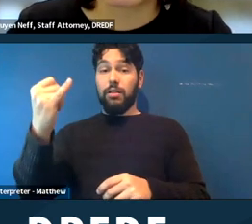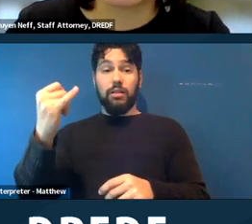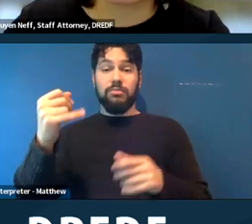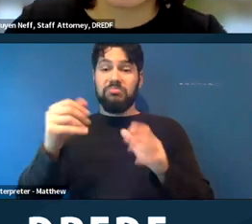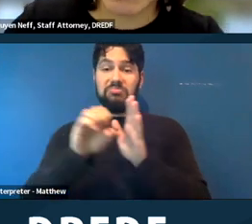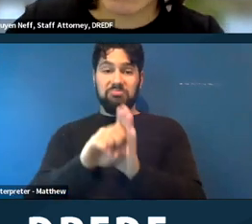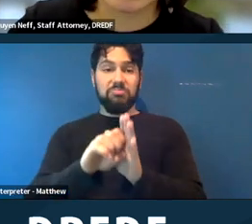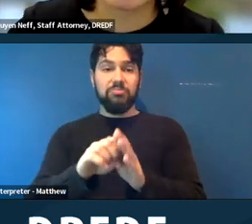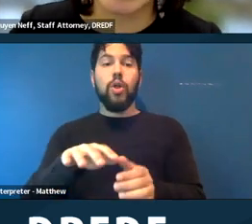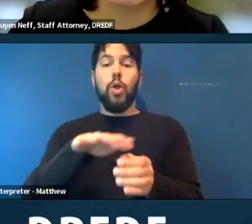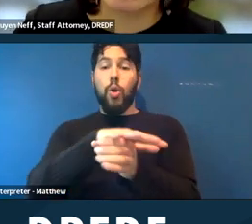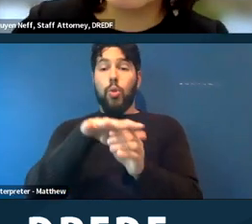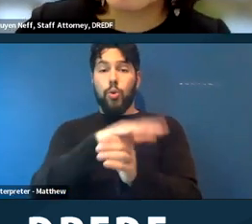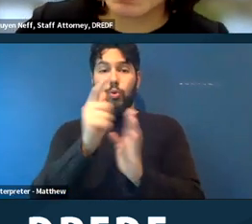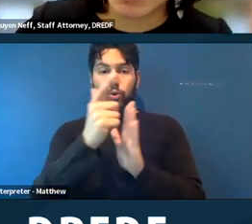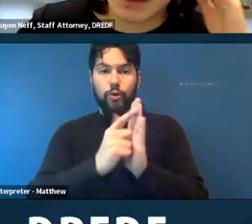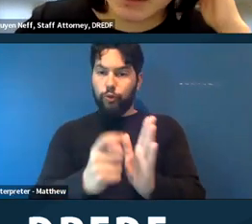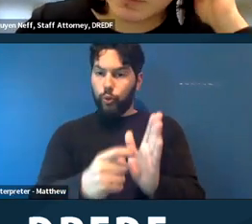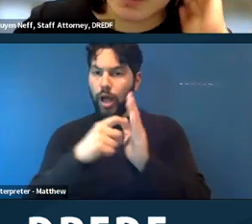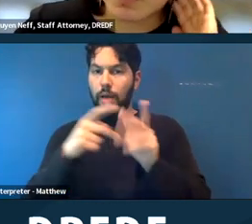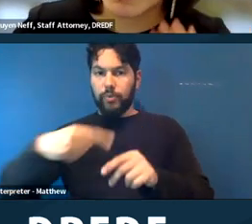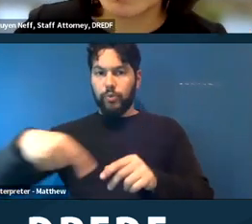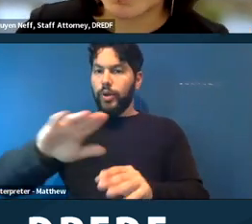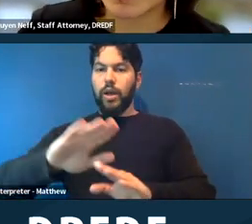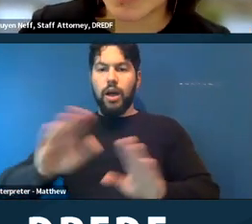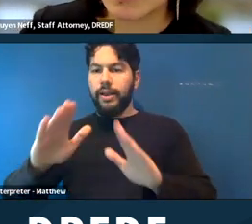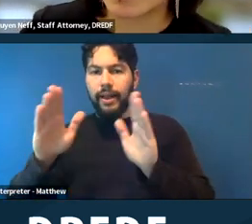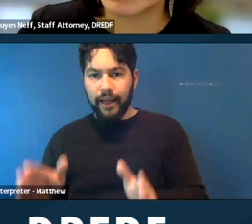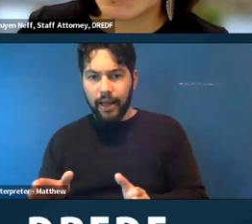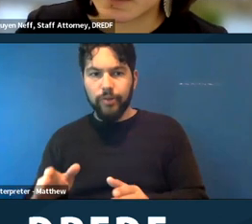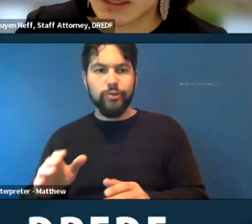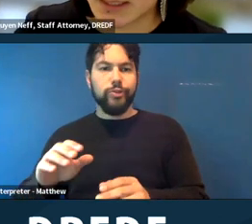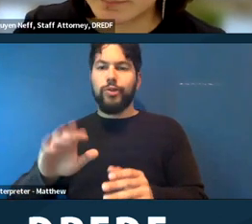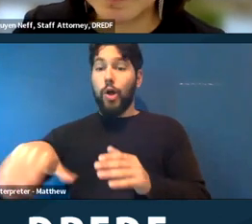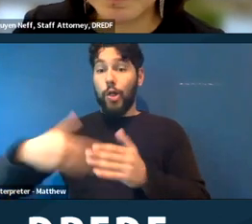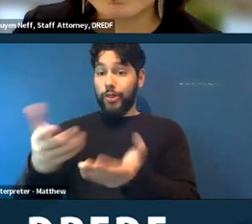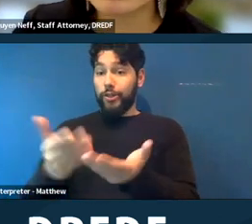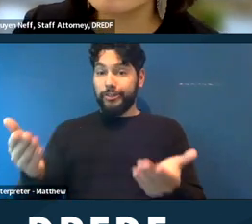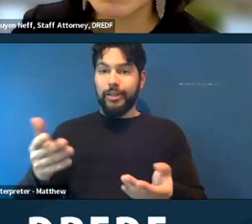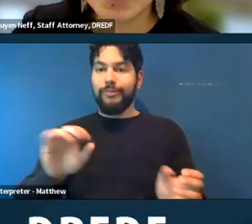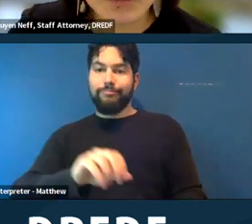people who are unhoused to remove their belongings from a public park every day by 7 a.m. Chris,